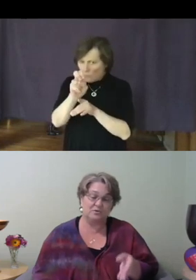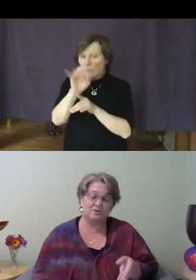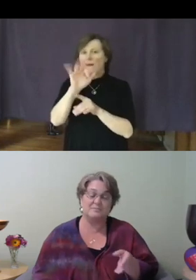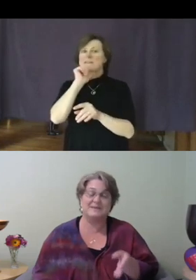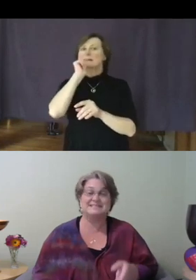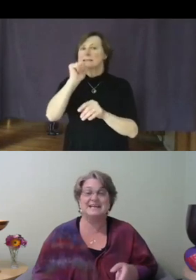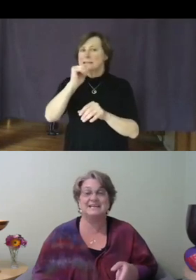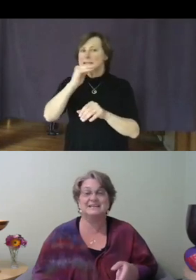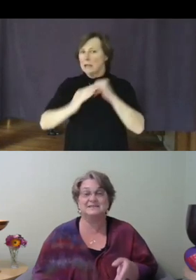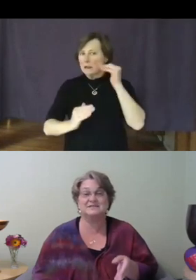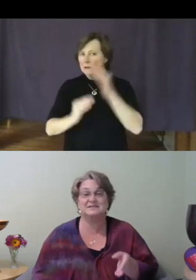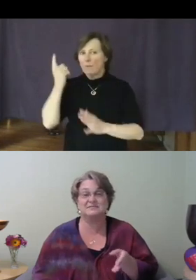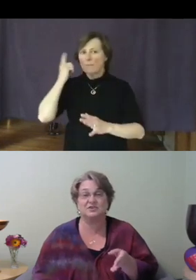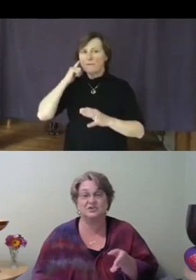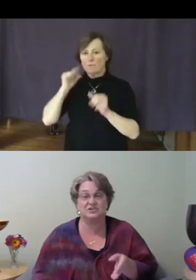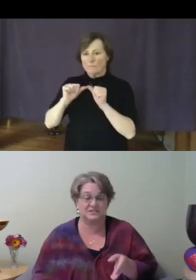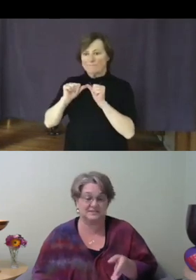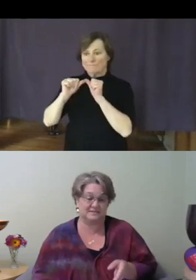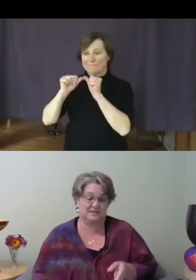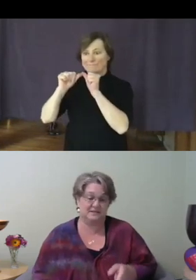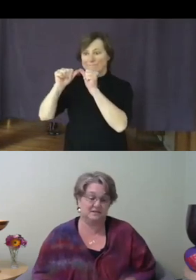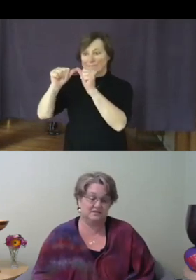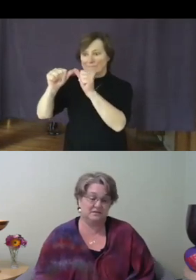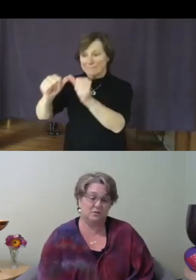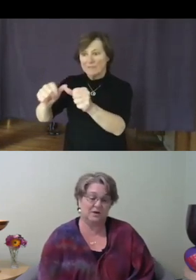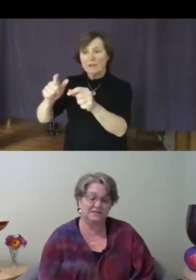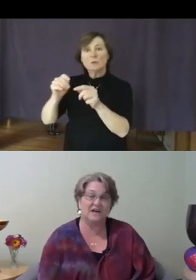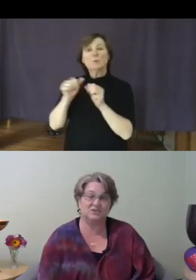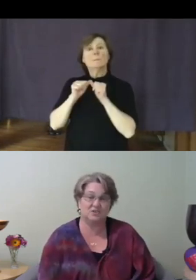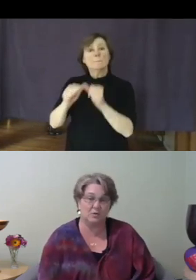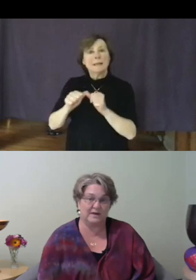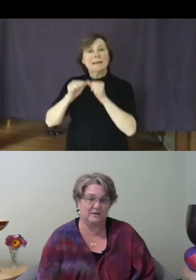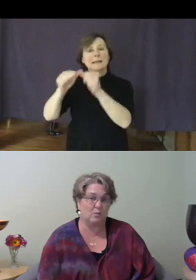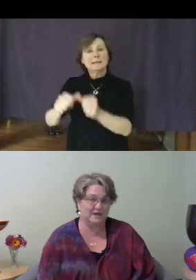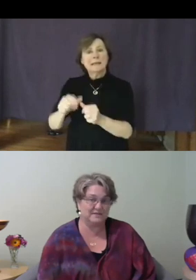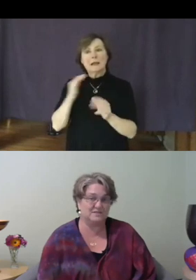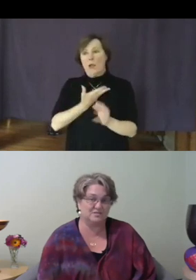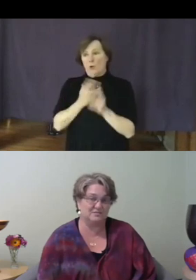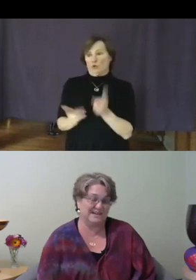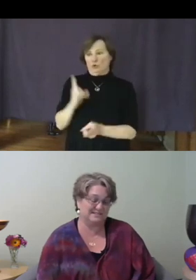to maintain a sense of urgency, while not knowing what to do next,